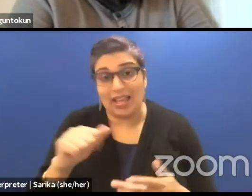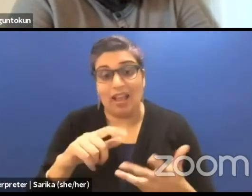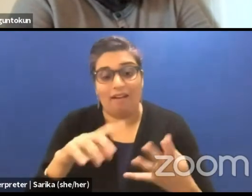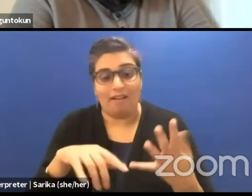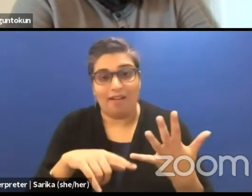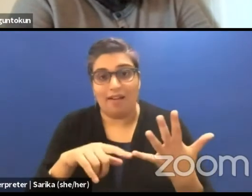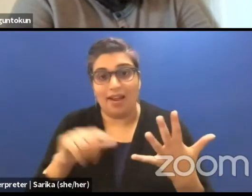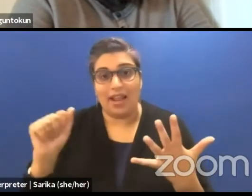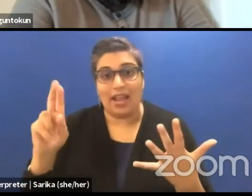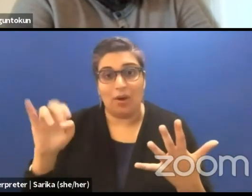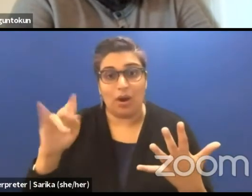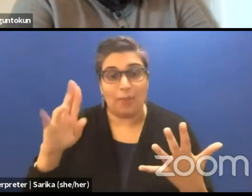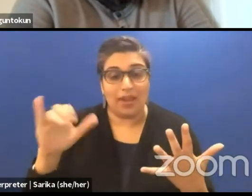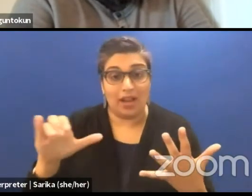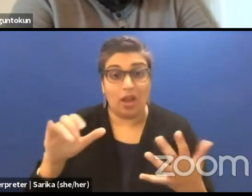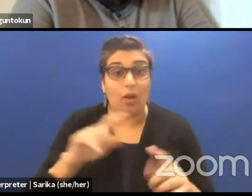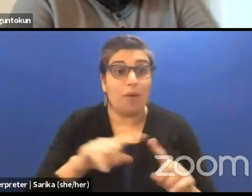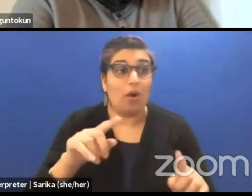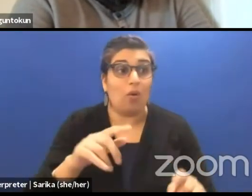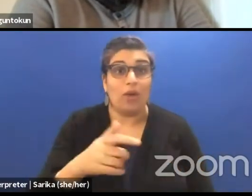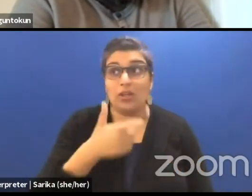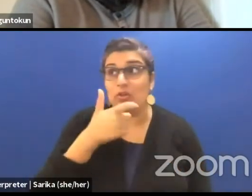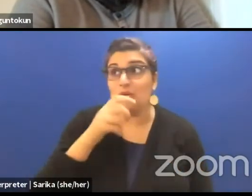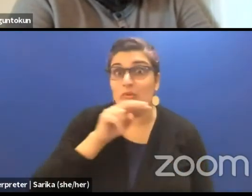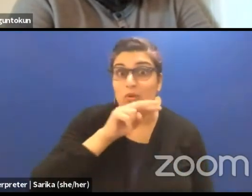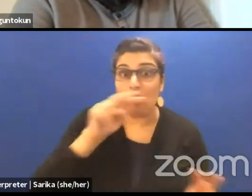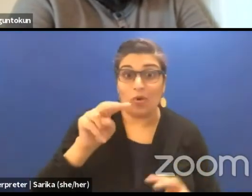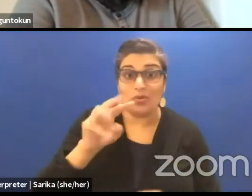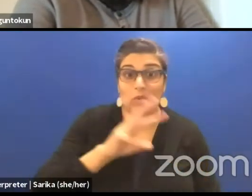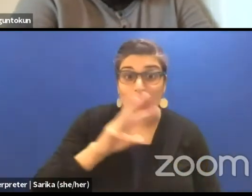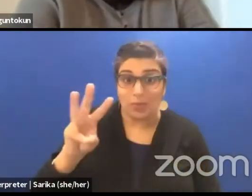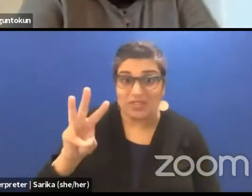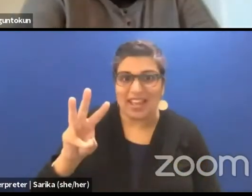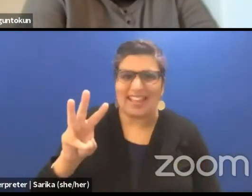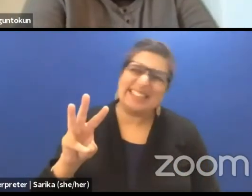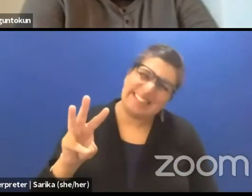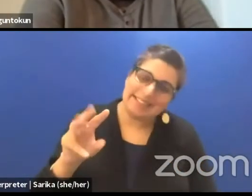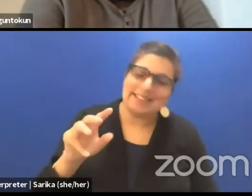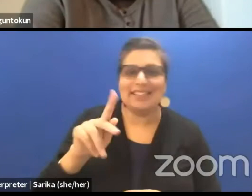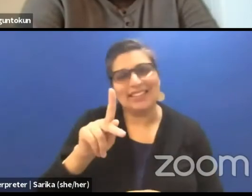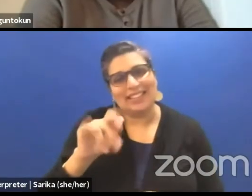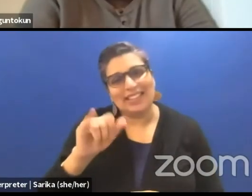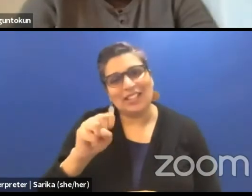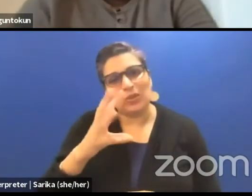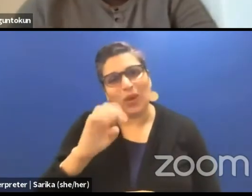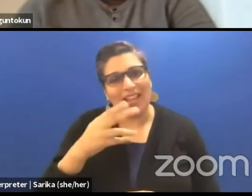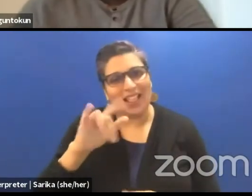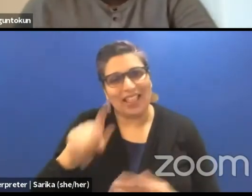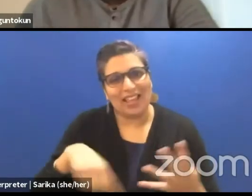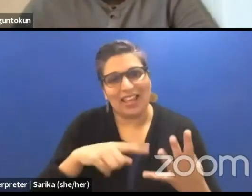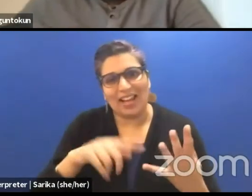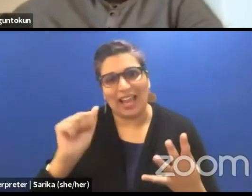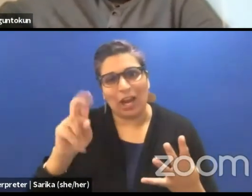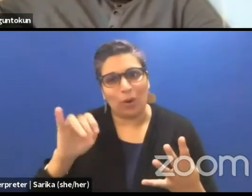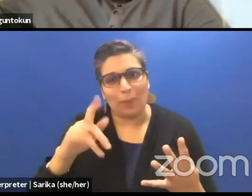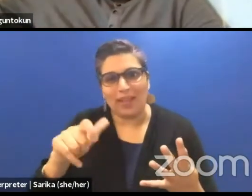the Kiswahili and Arabic functions do not work. So you end up reading everything in English and French. So in a way yes, while they do announce